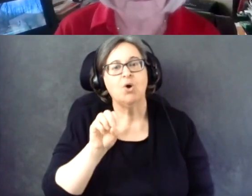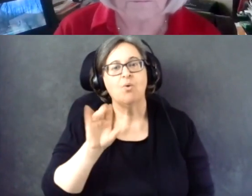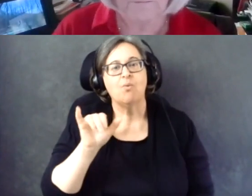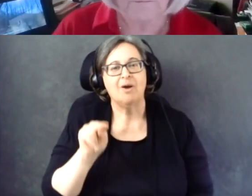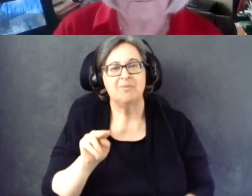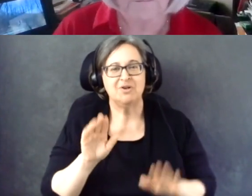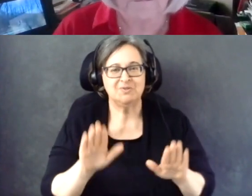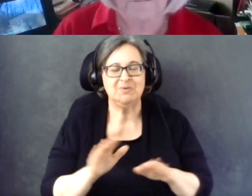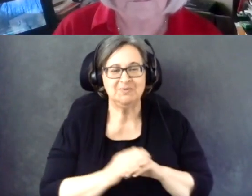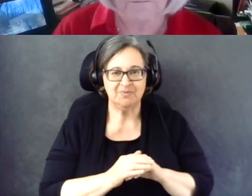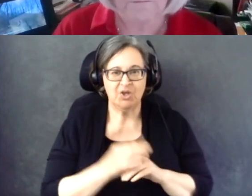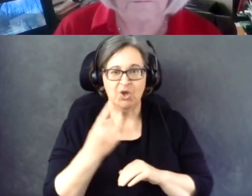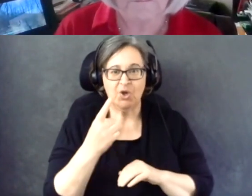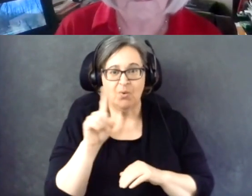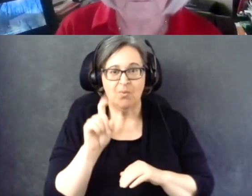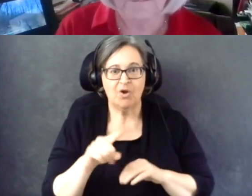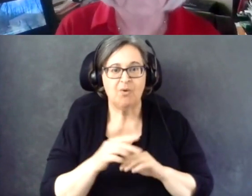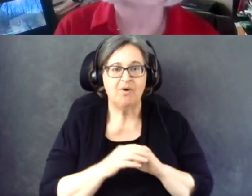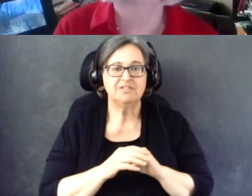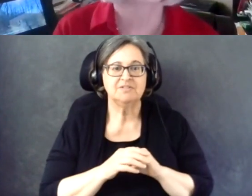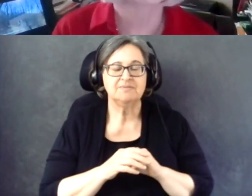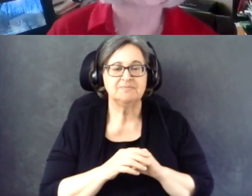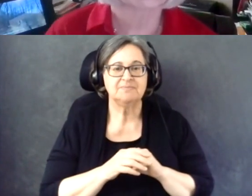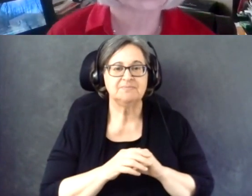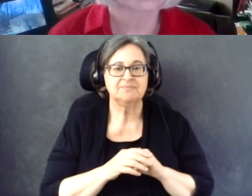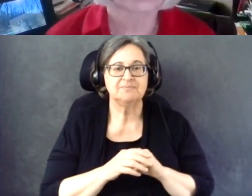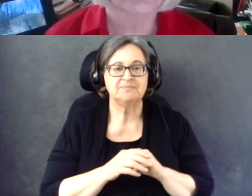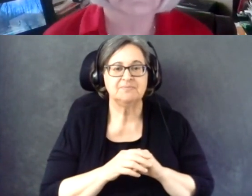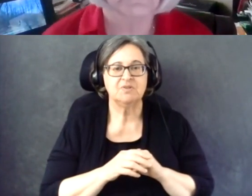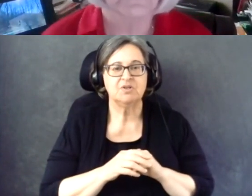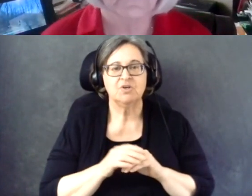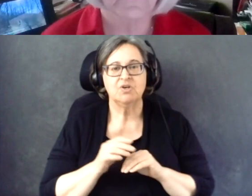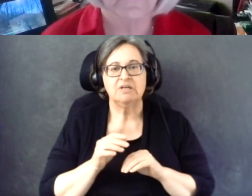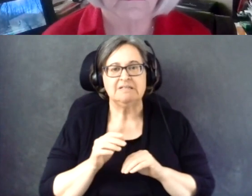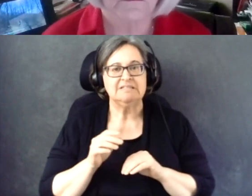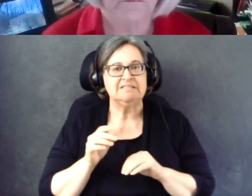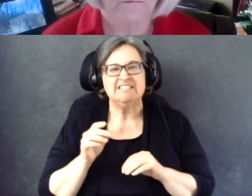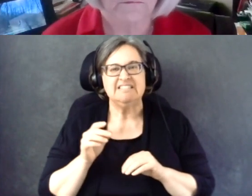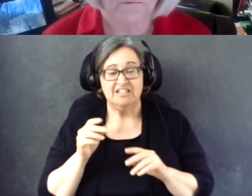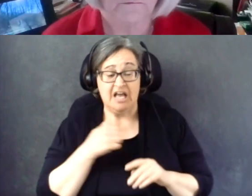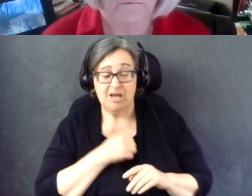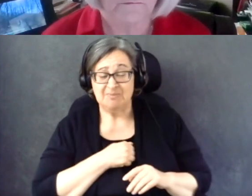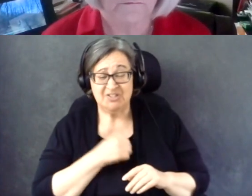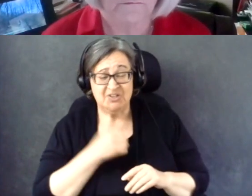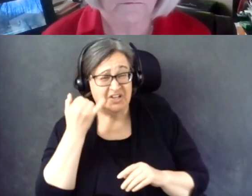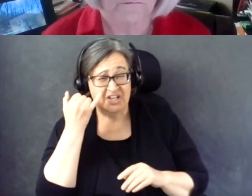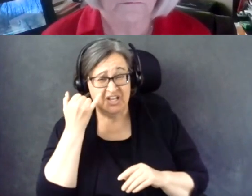One question is they said they're sorry if they missed qualification earlier.